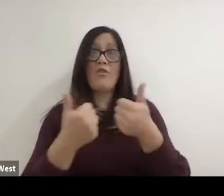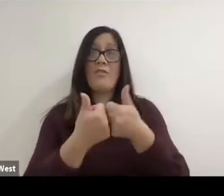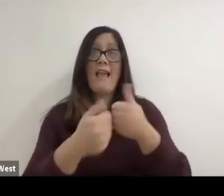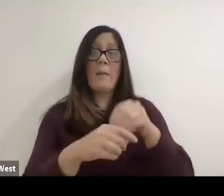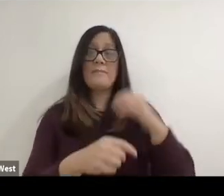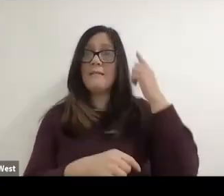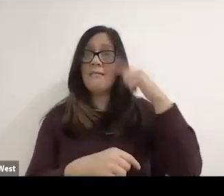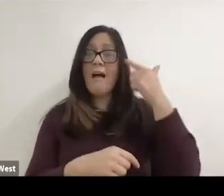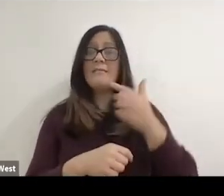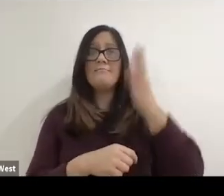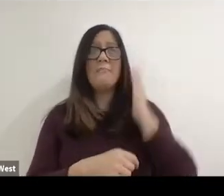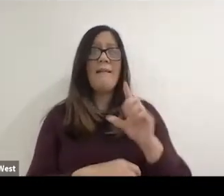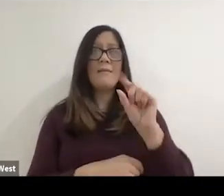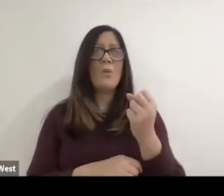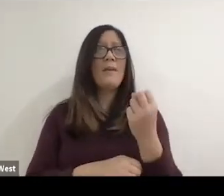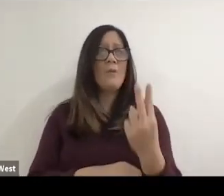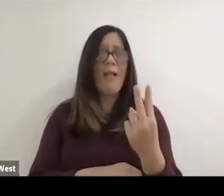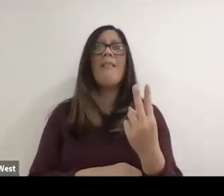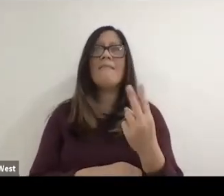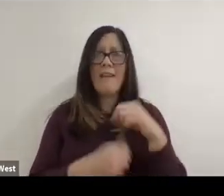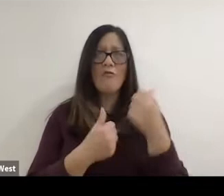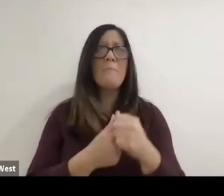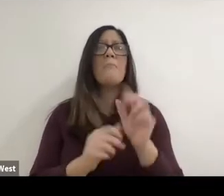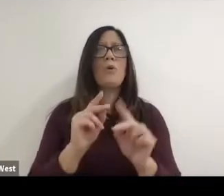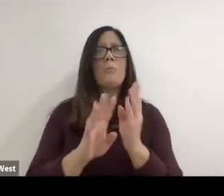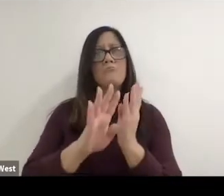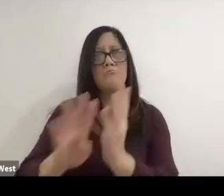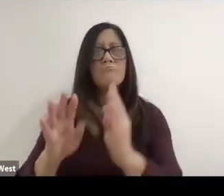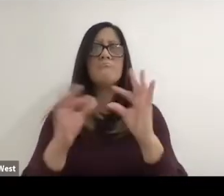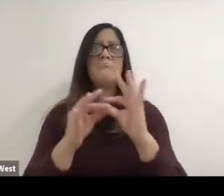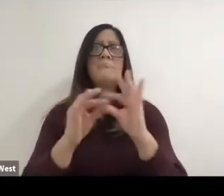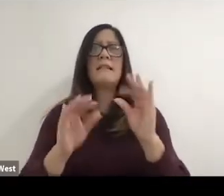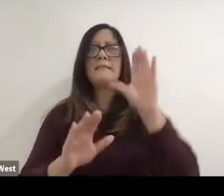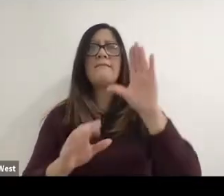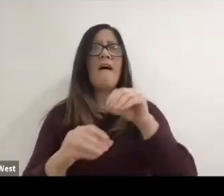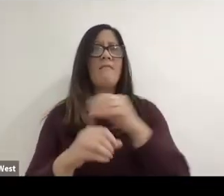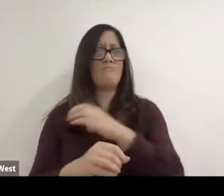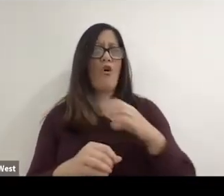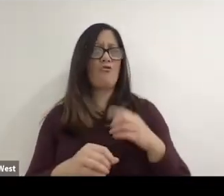Congress from the Games in London in 2012. But it takes time. It takes longer in different countries